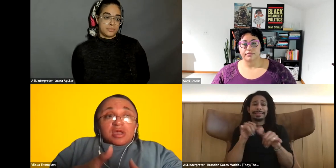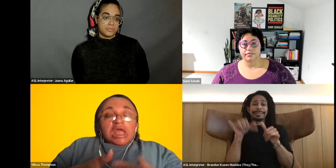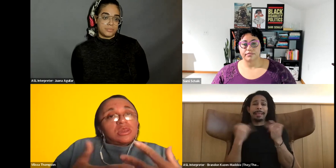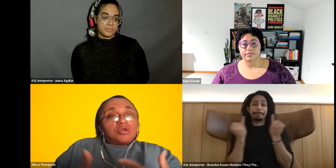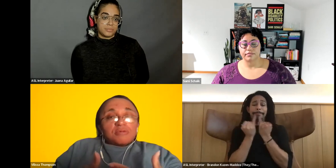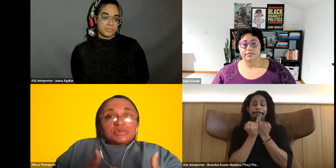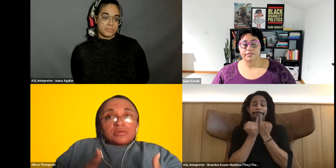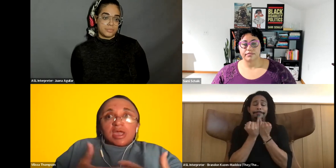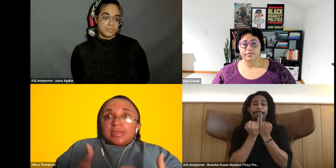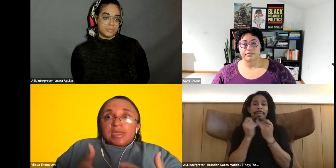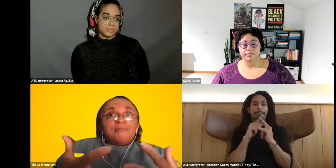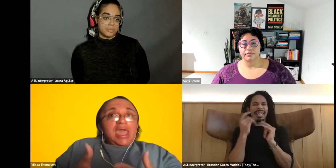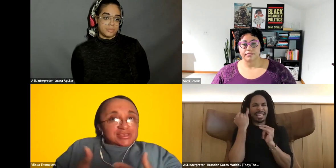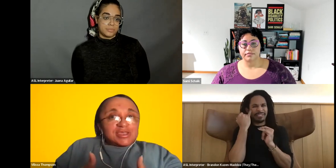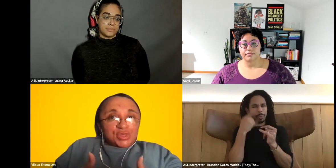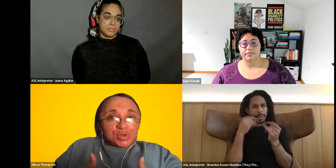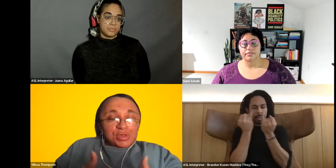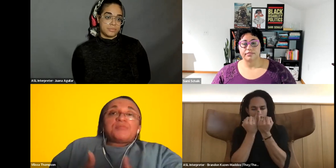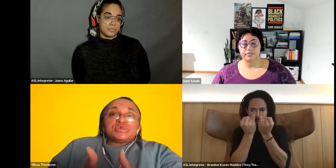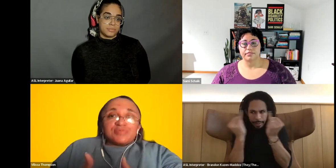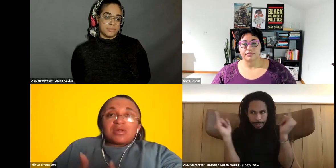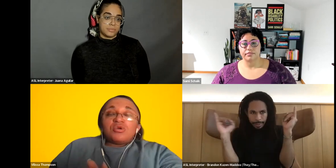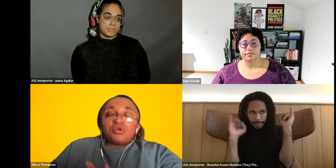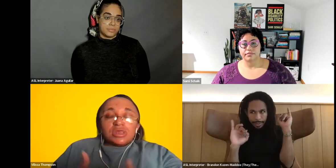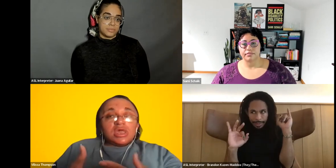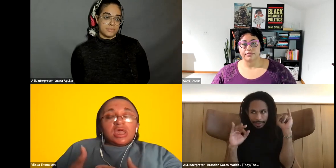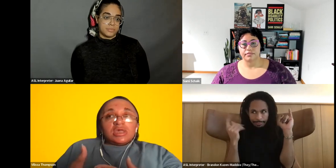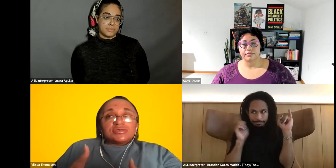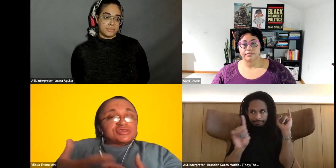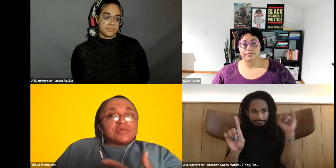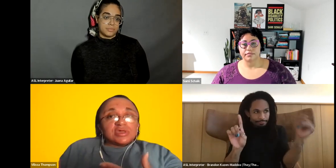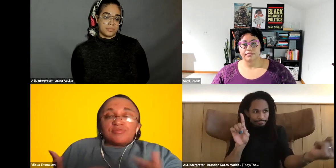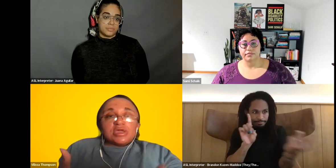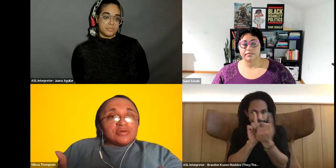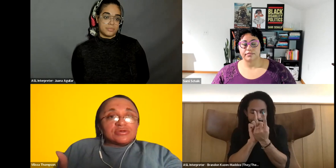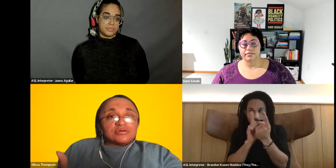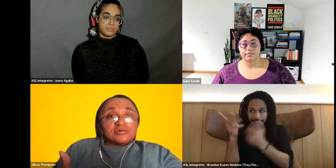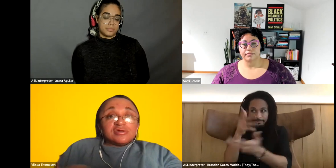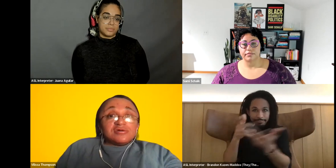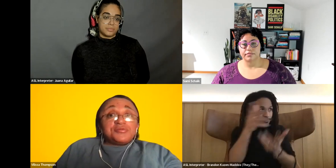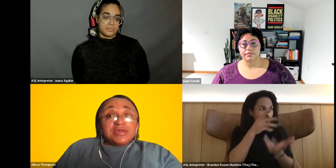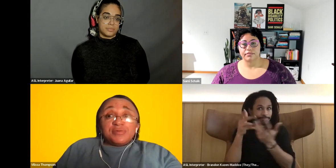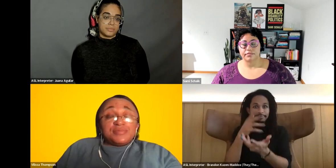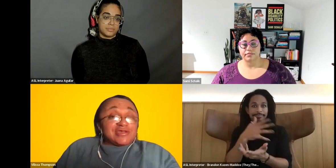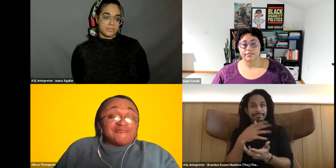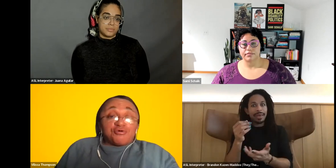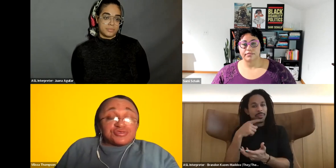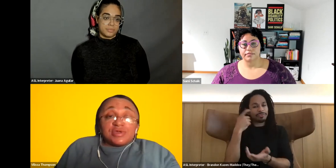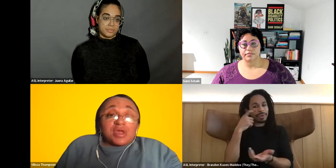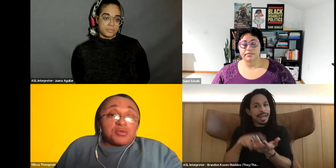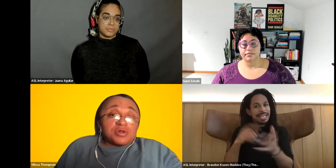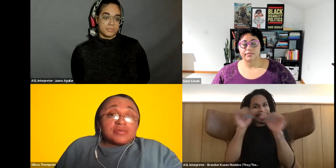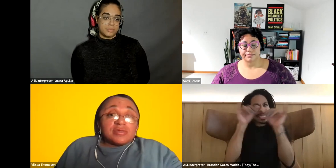Vilissa Thompson: and learn from each other, and then band together to push back on the systemic barriers we would be a force to be reckoned with.